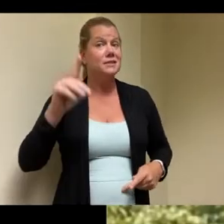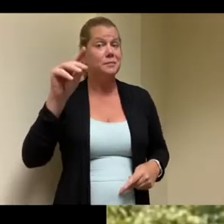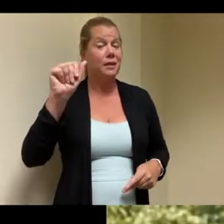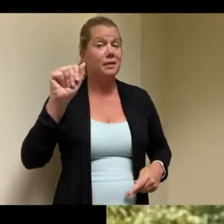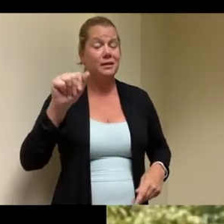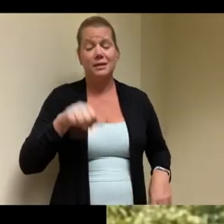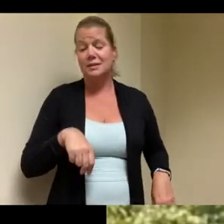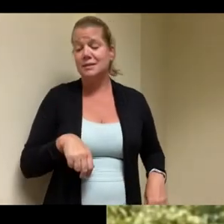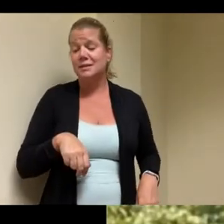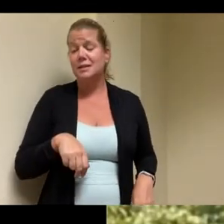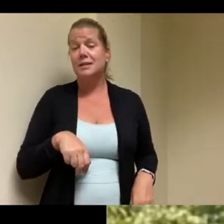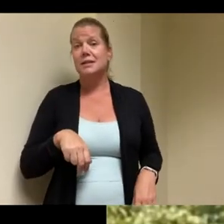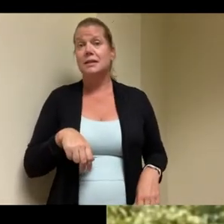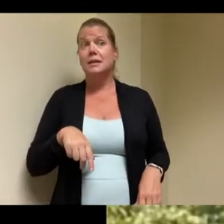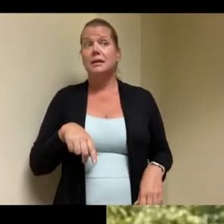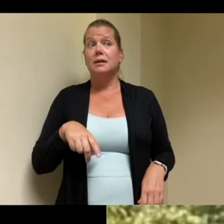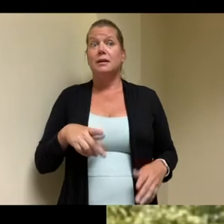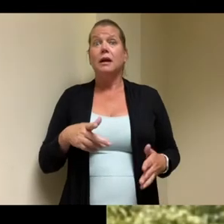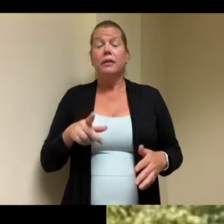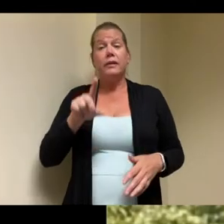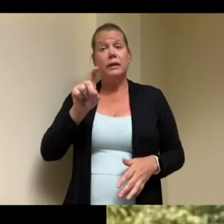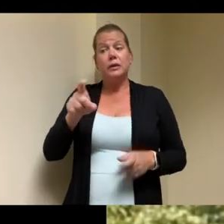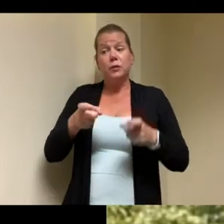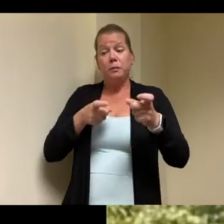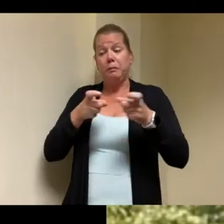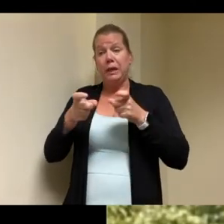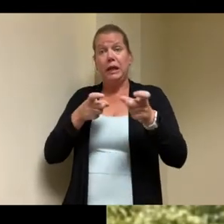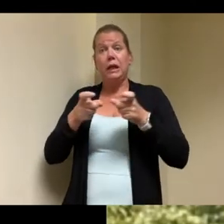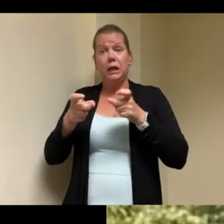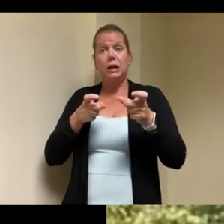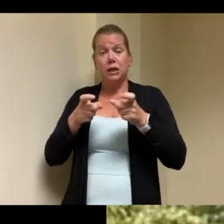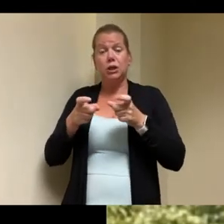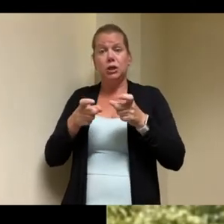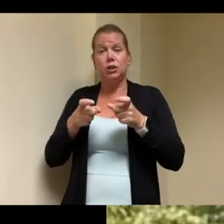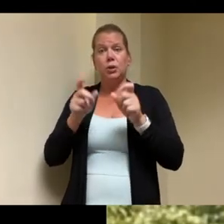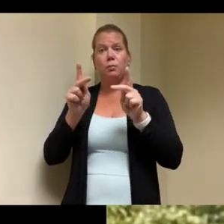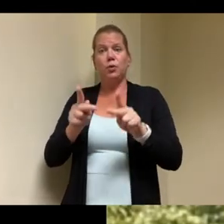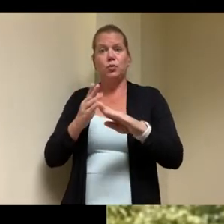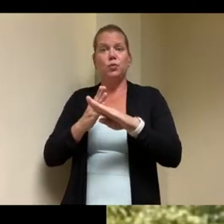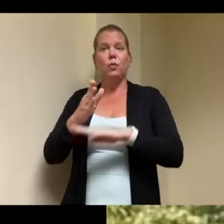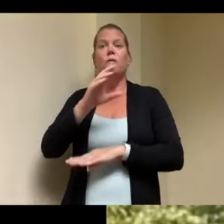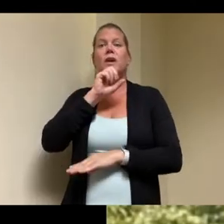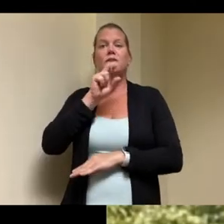uh uh an over 20 year old someone that ages out and to try to manage them at